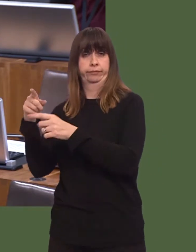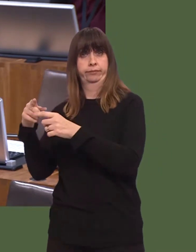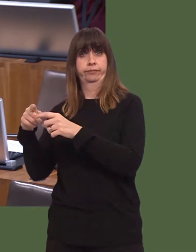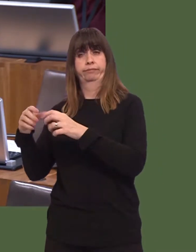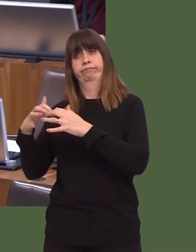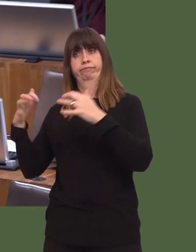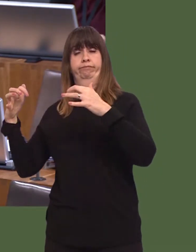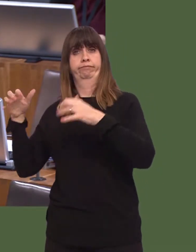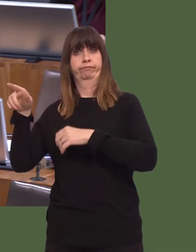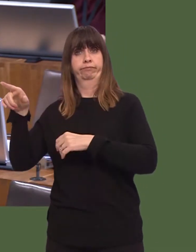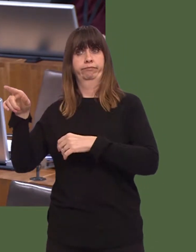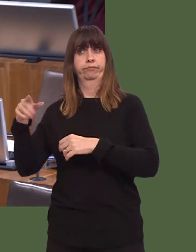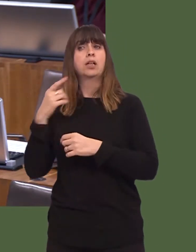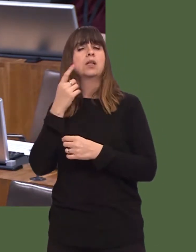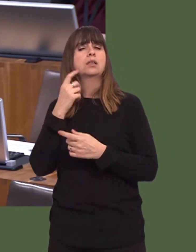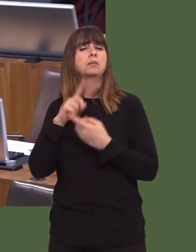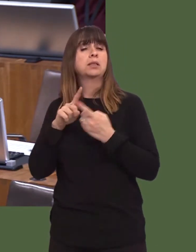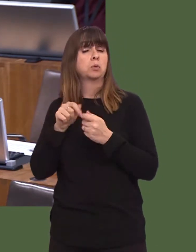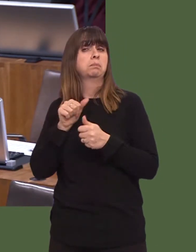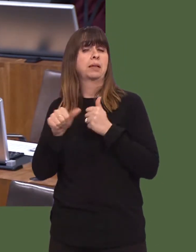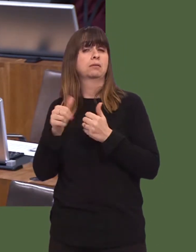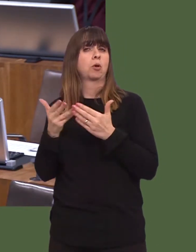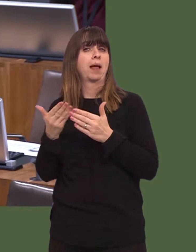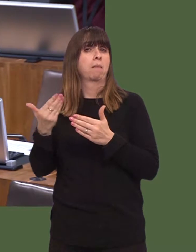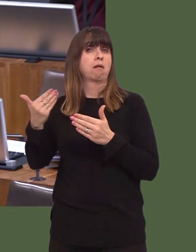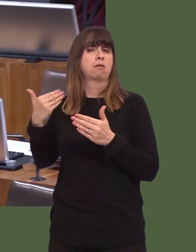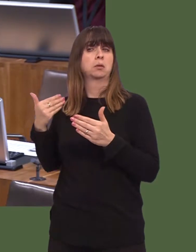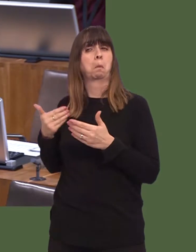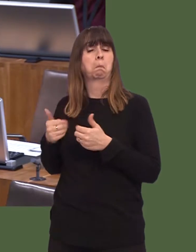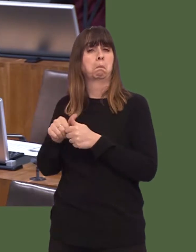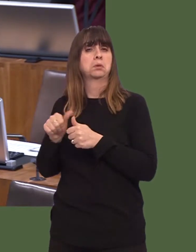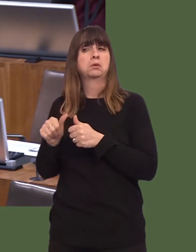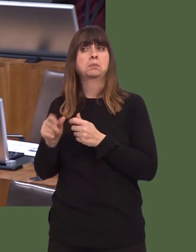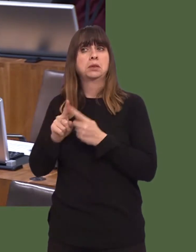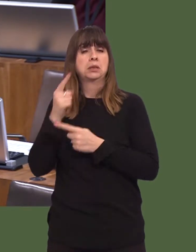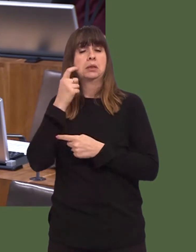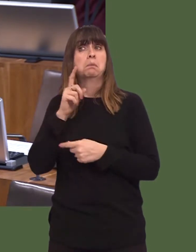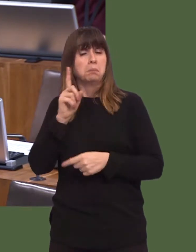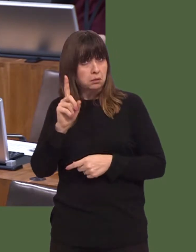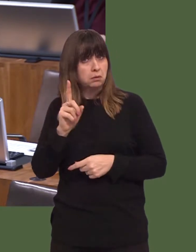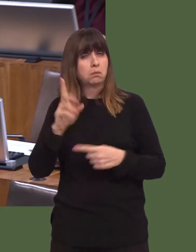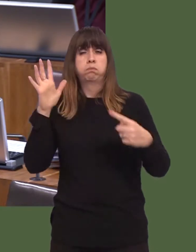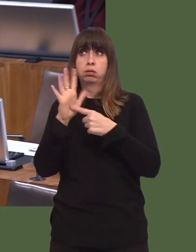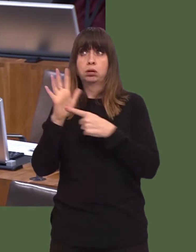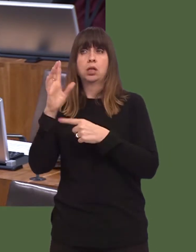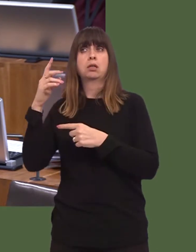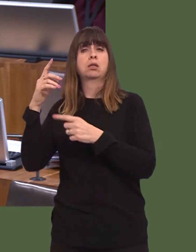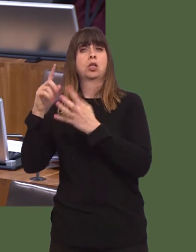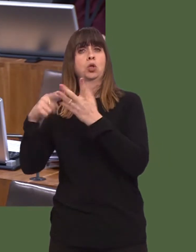yesterday was better, I have to say, than any weíve had in the past. It is hugely important the UK Government itself doesnít create the conditions where people